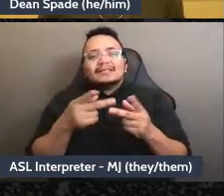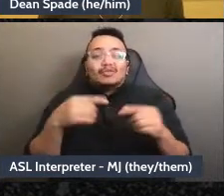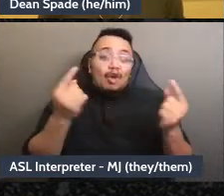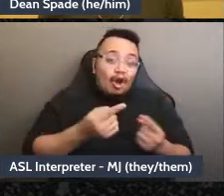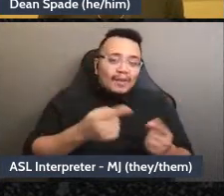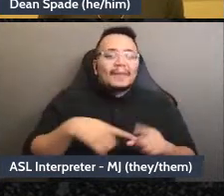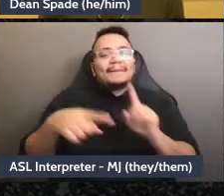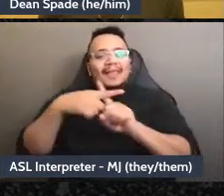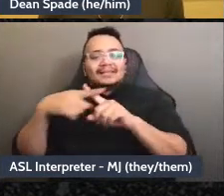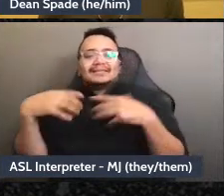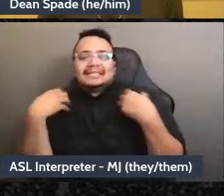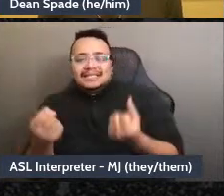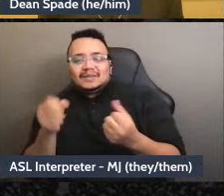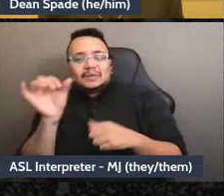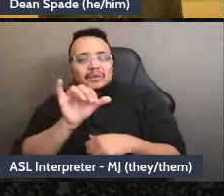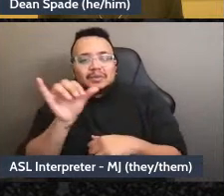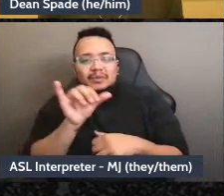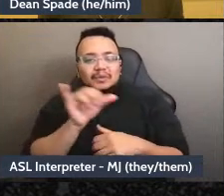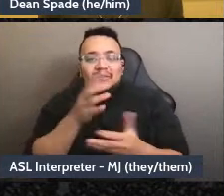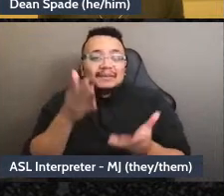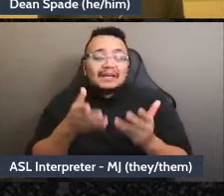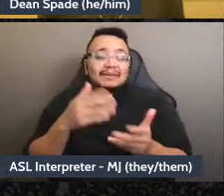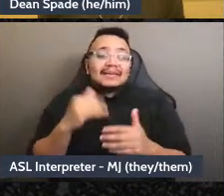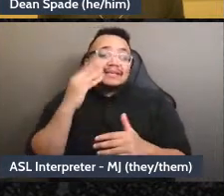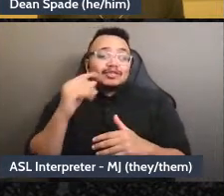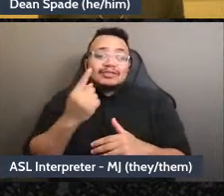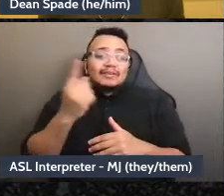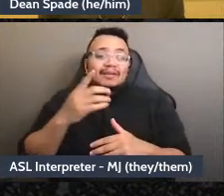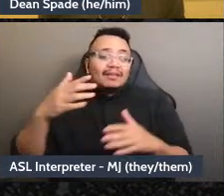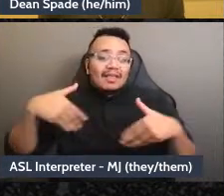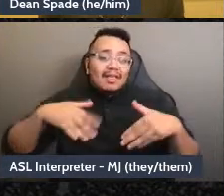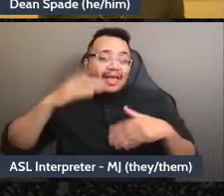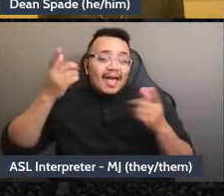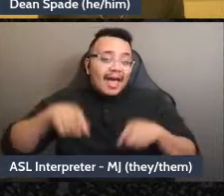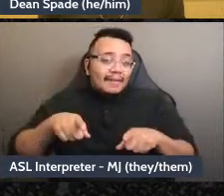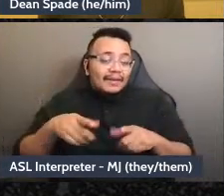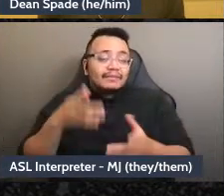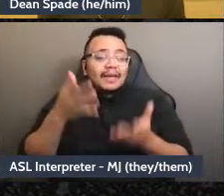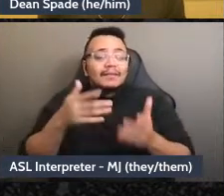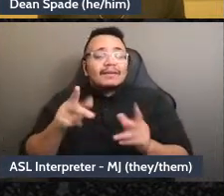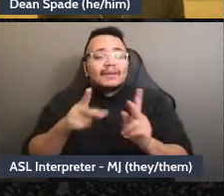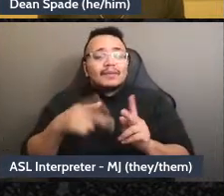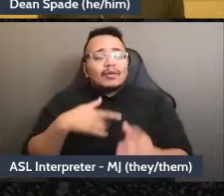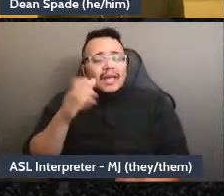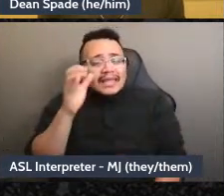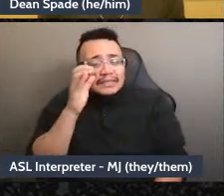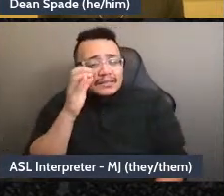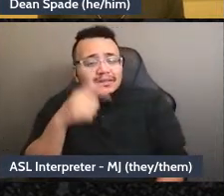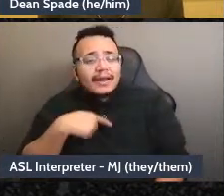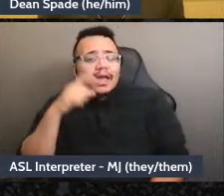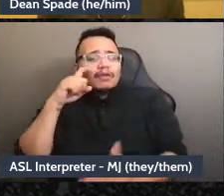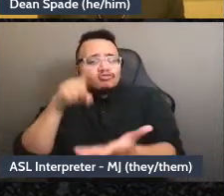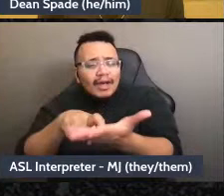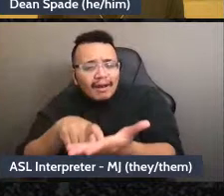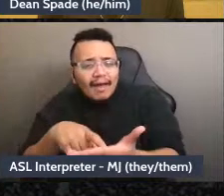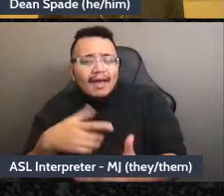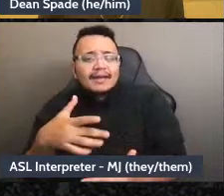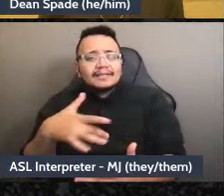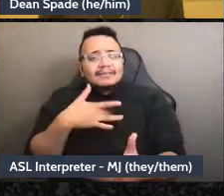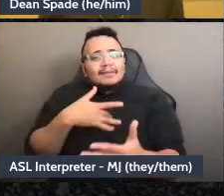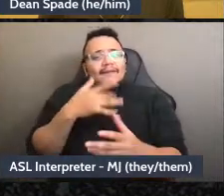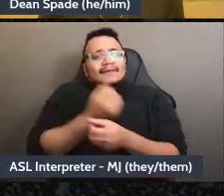experiences we've never had before feeling seen belonging, feeling safe, feeling cared for,